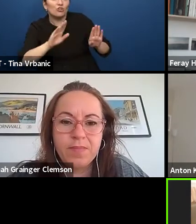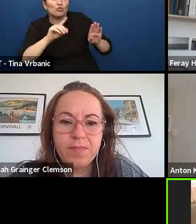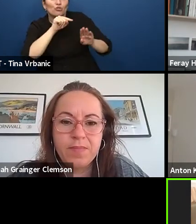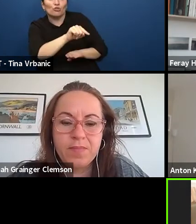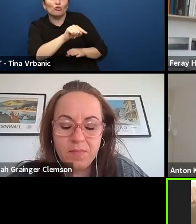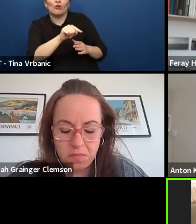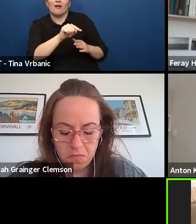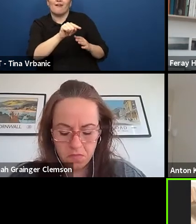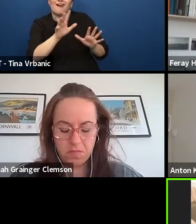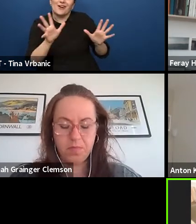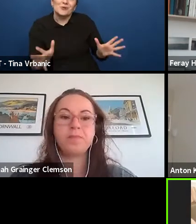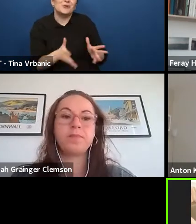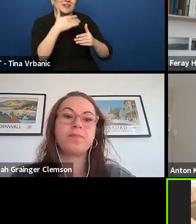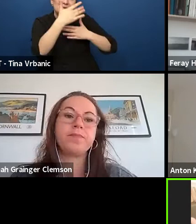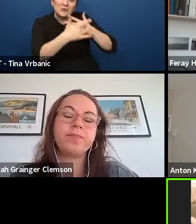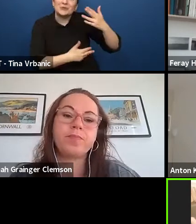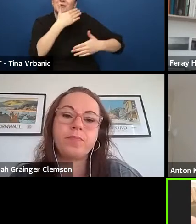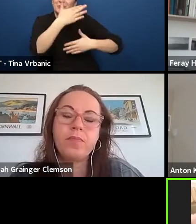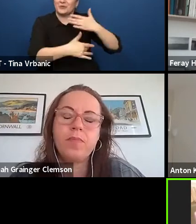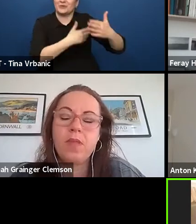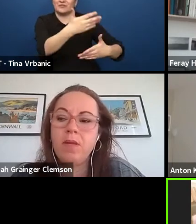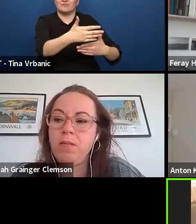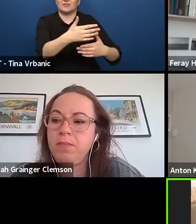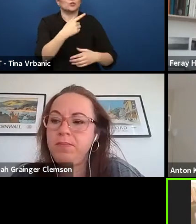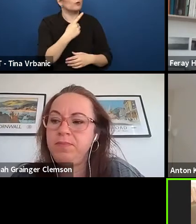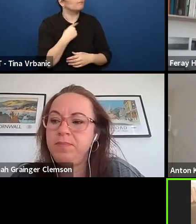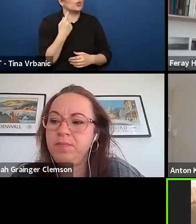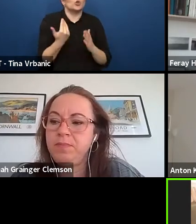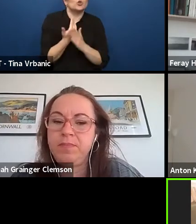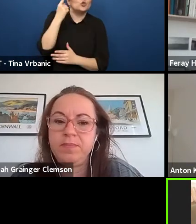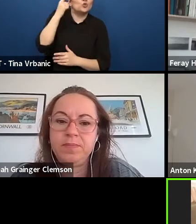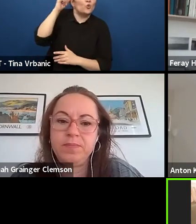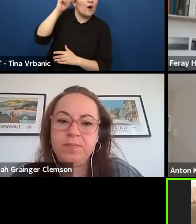to reach those who we are not used to reach.